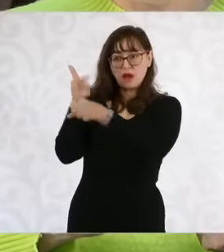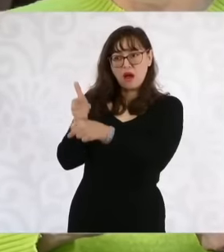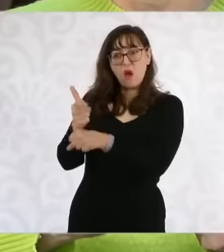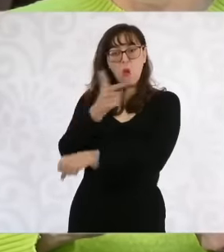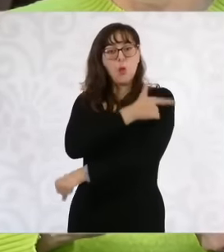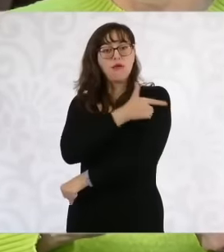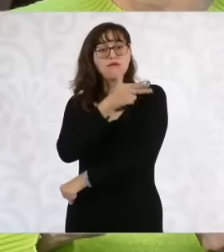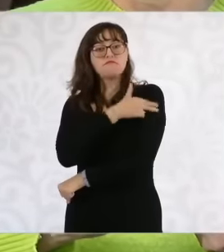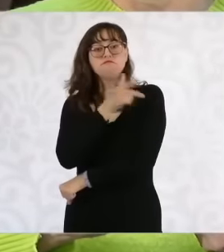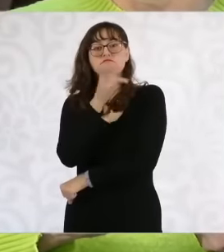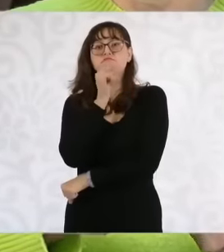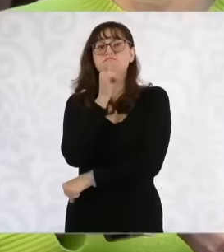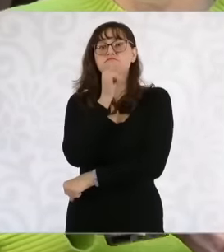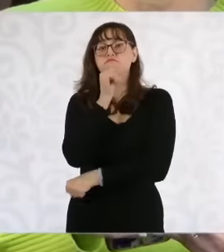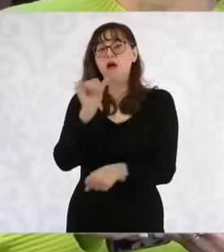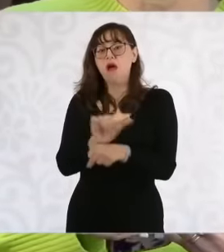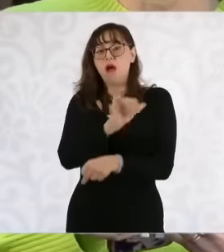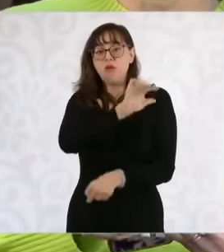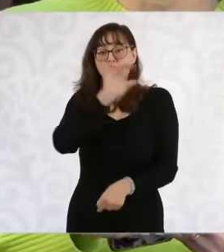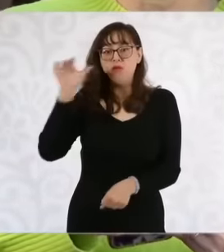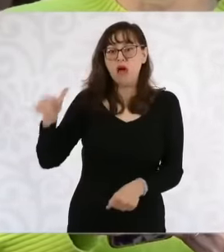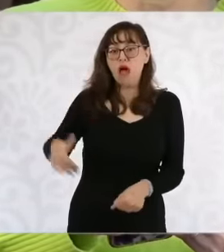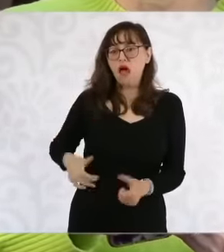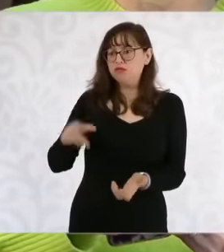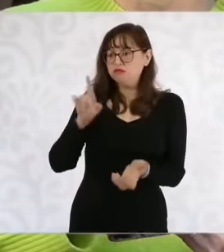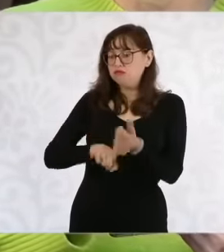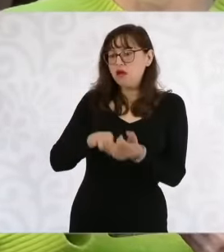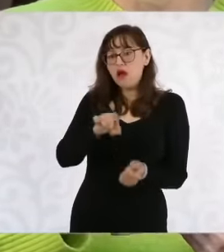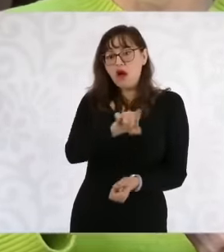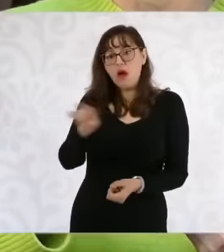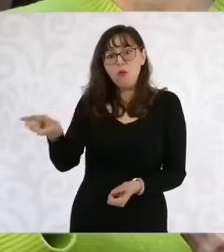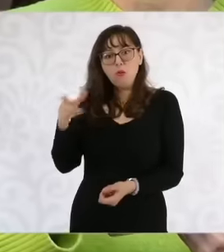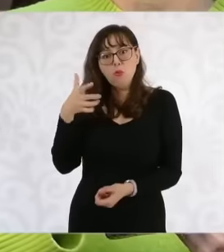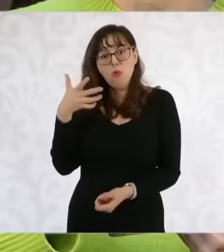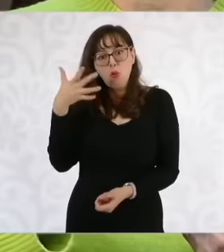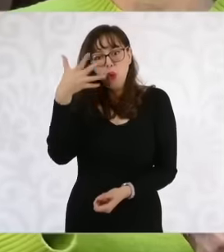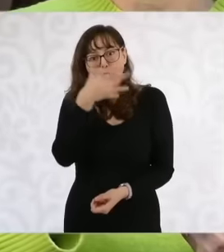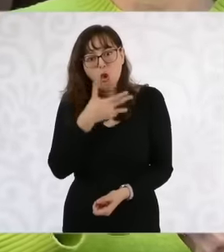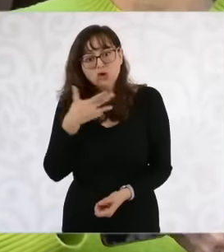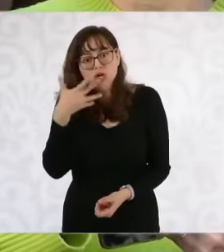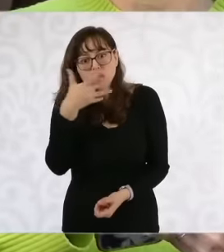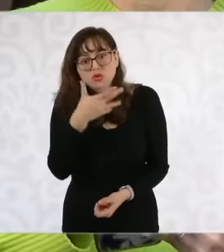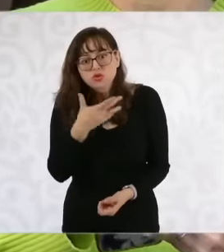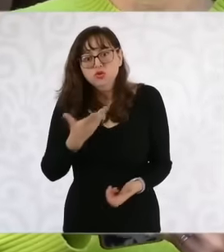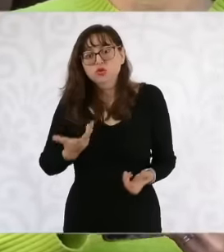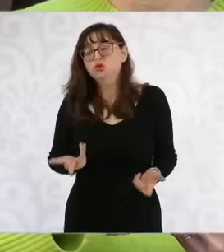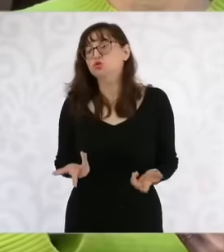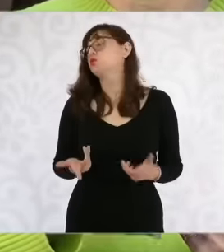actions or measures will you implement so that these cases are prevented from happening again and guarantee Well